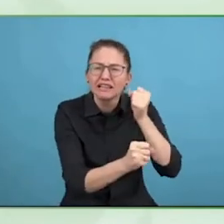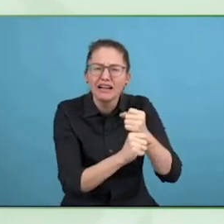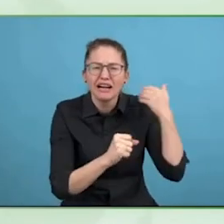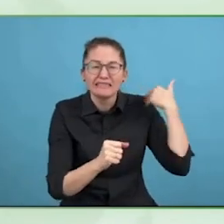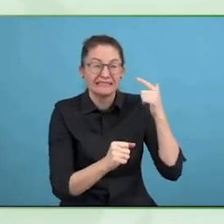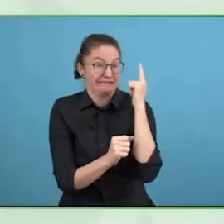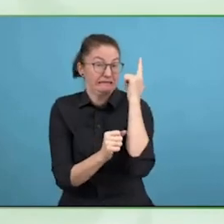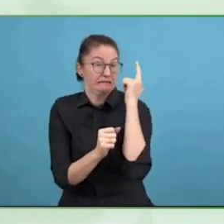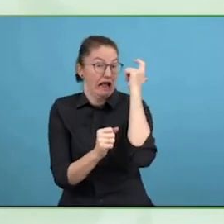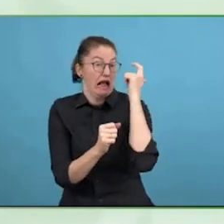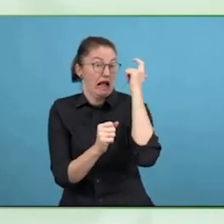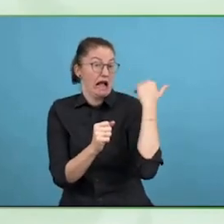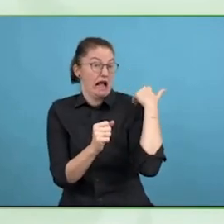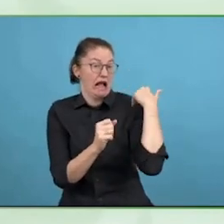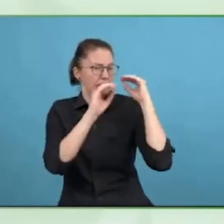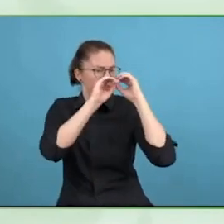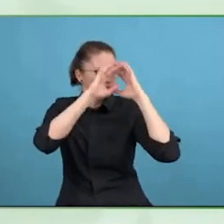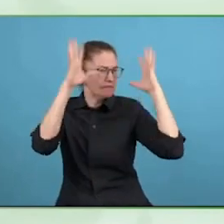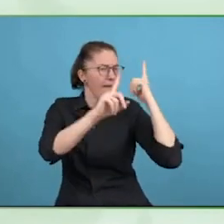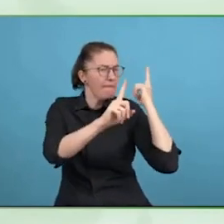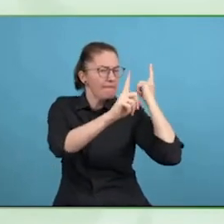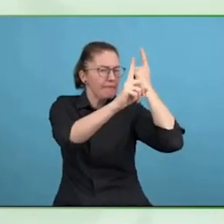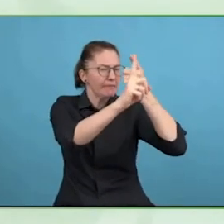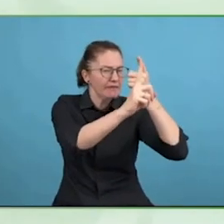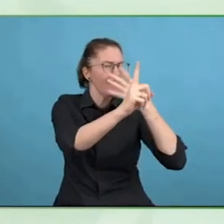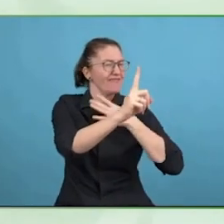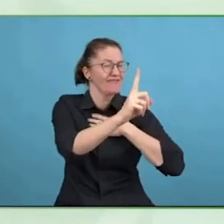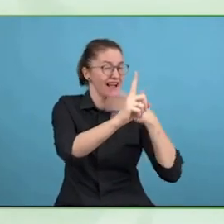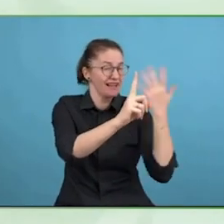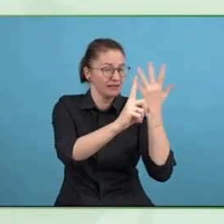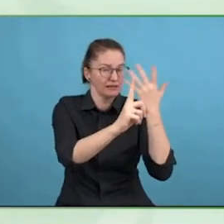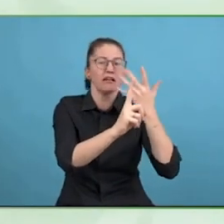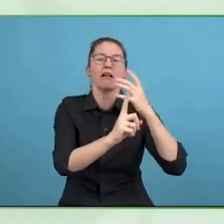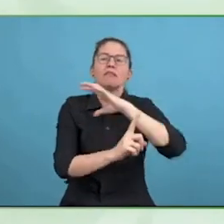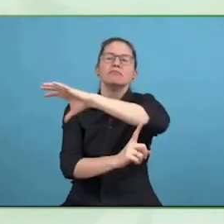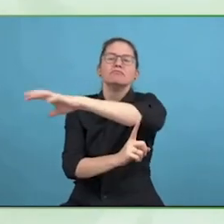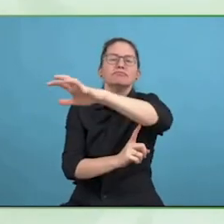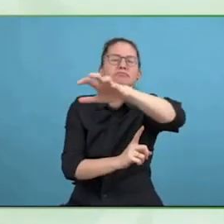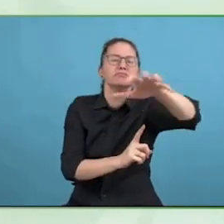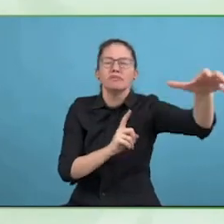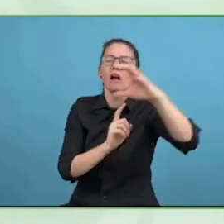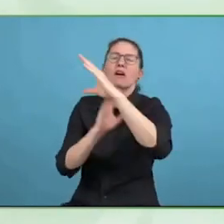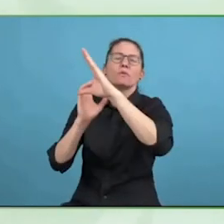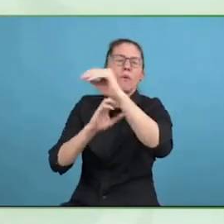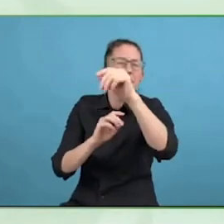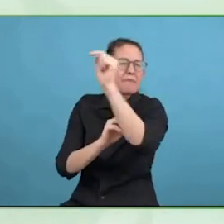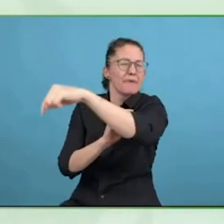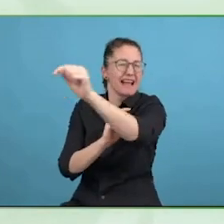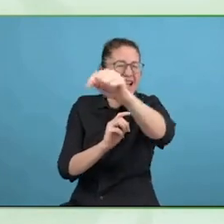persons with disabilities with a focus on employment, sharing good practices, supporting each other on their journey.